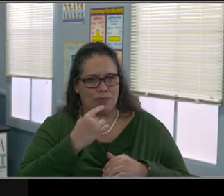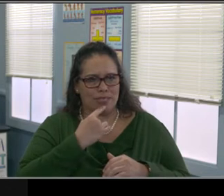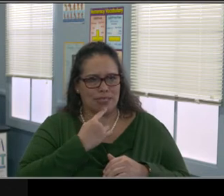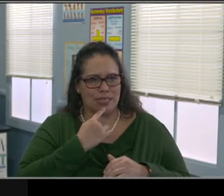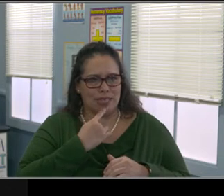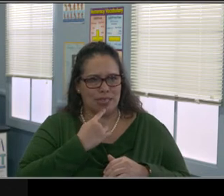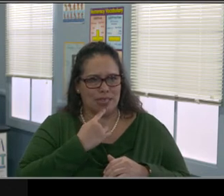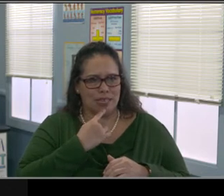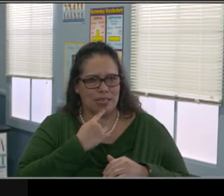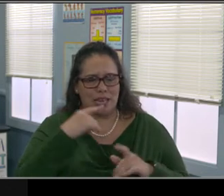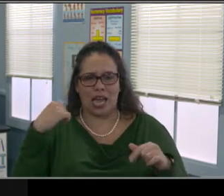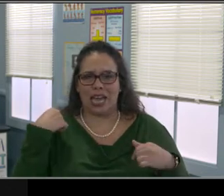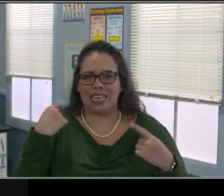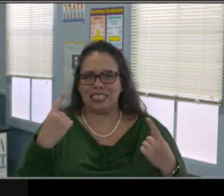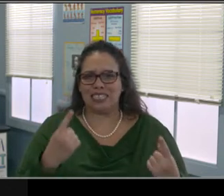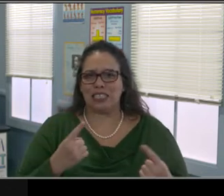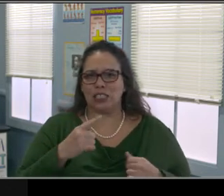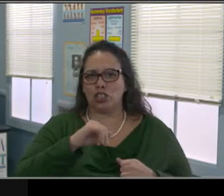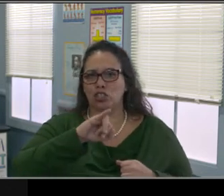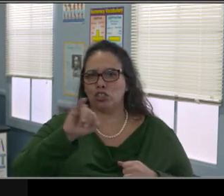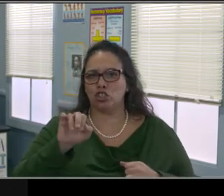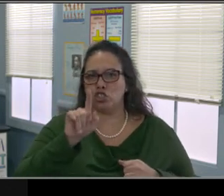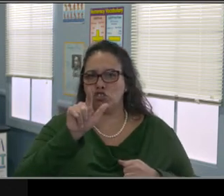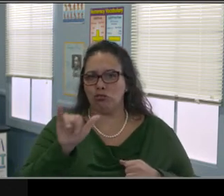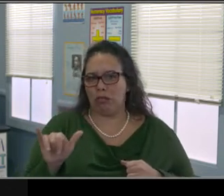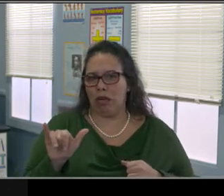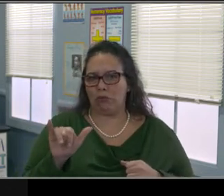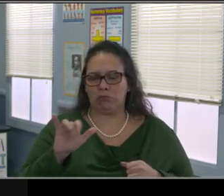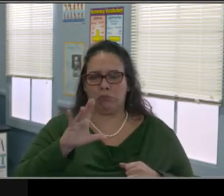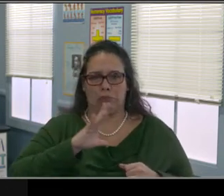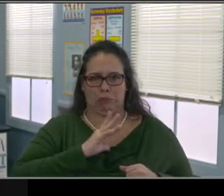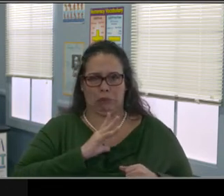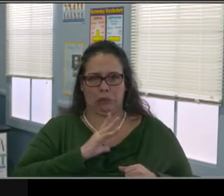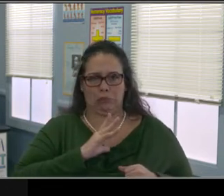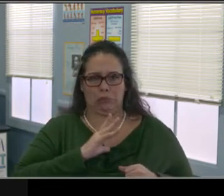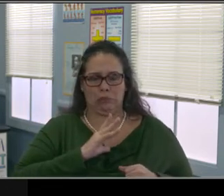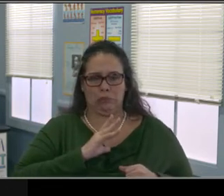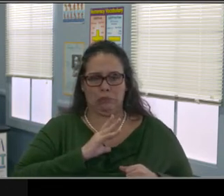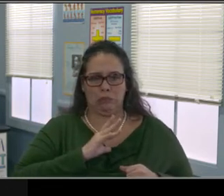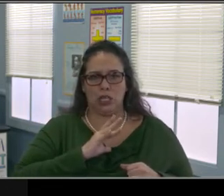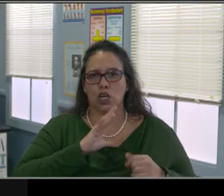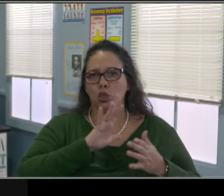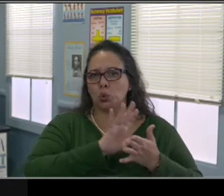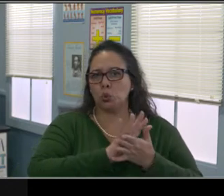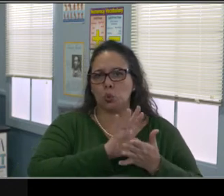as much as they were before. And we just need to be aware and be respectful